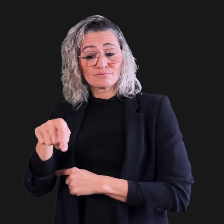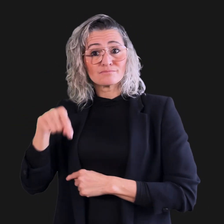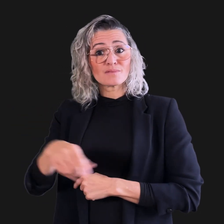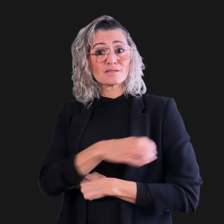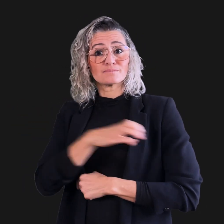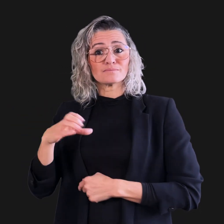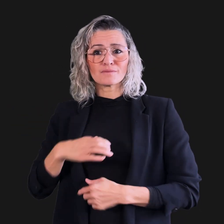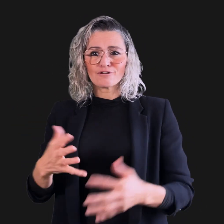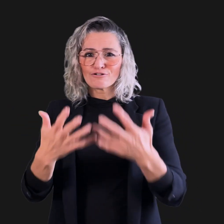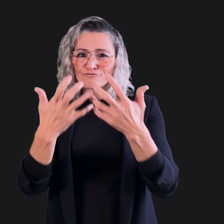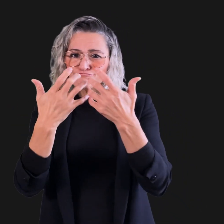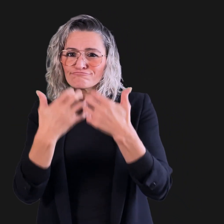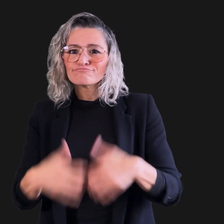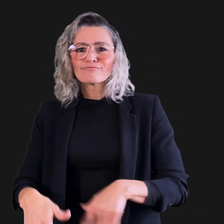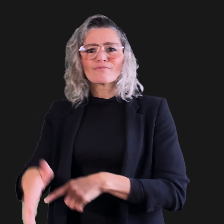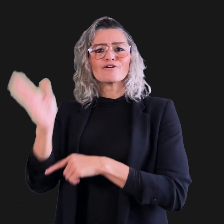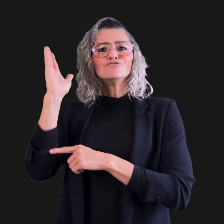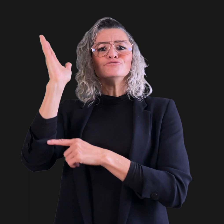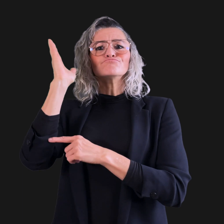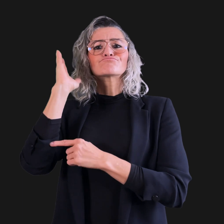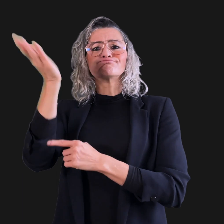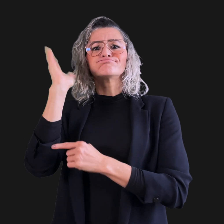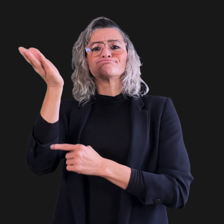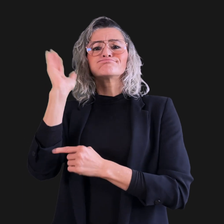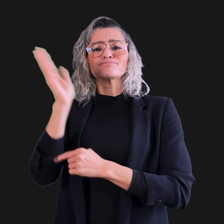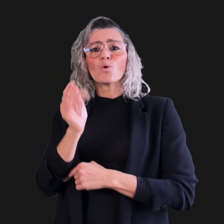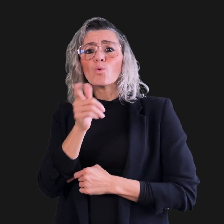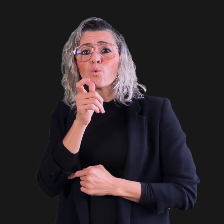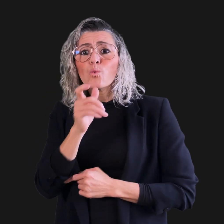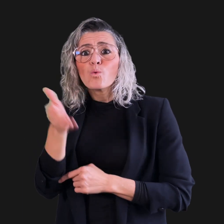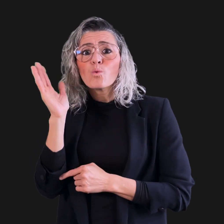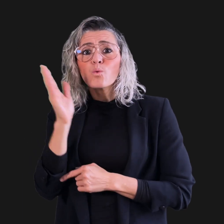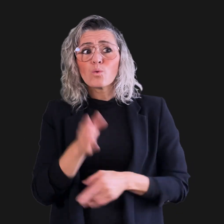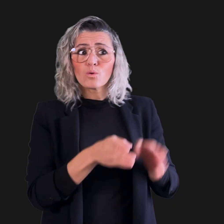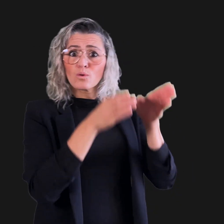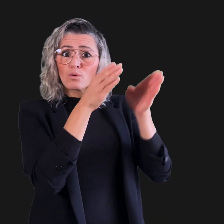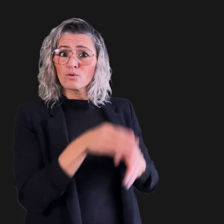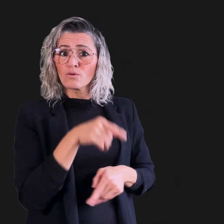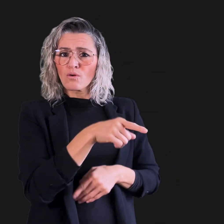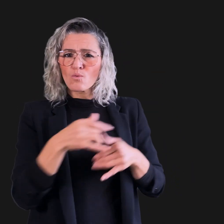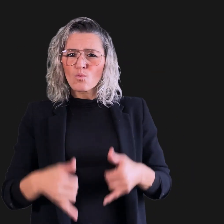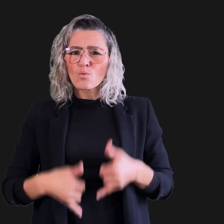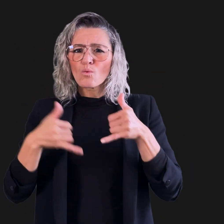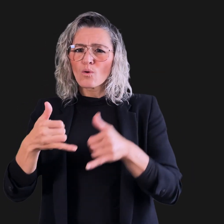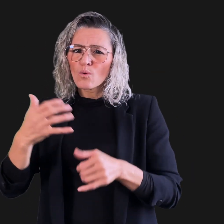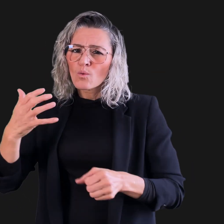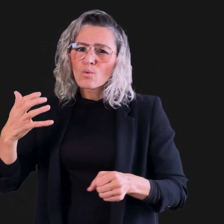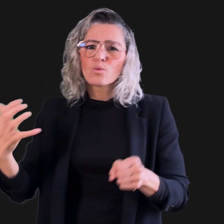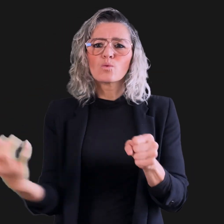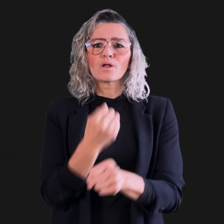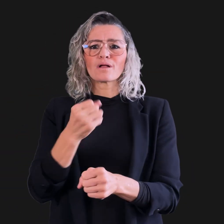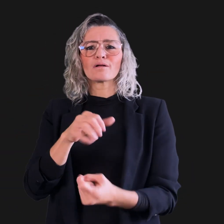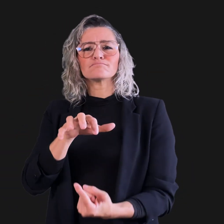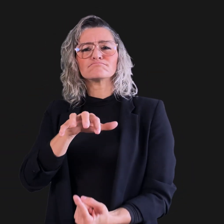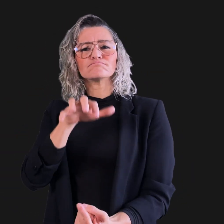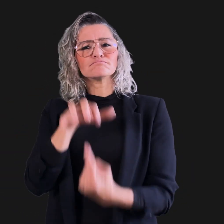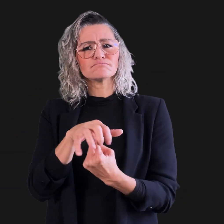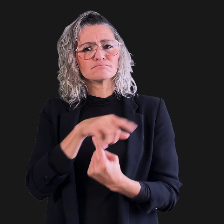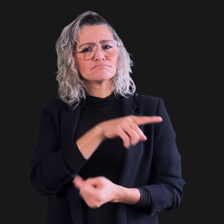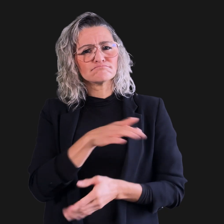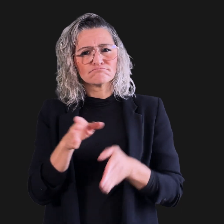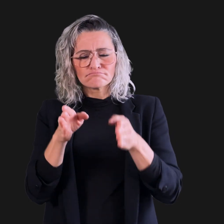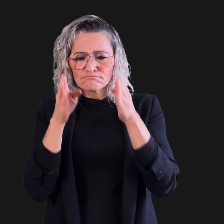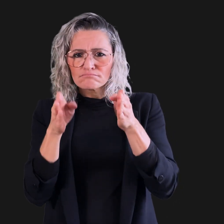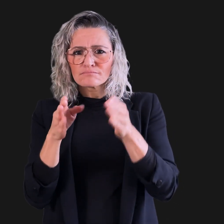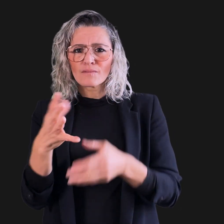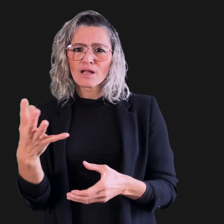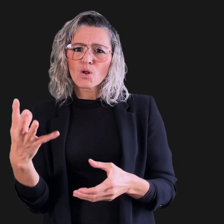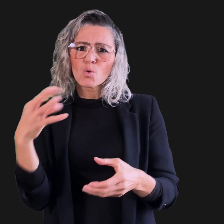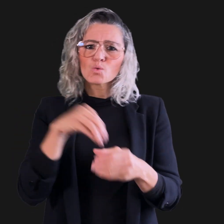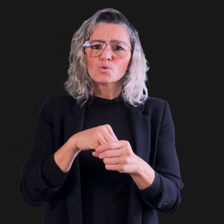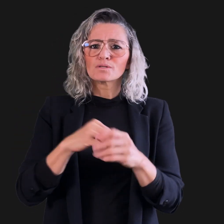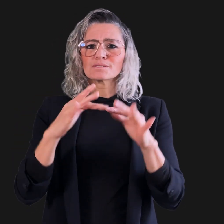the Commission organized a presentation delivered by Award-Winning Champion of Inclusion,